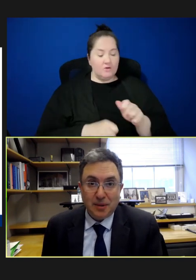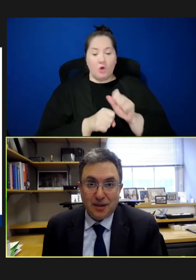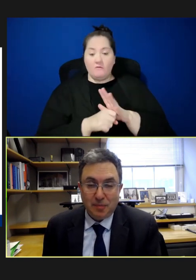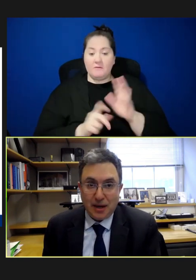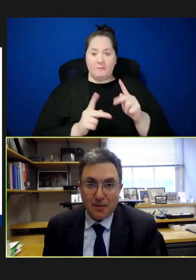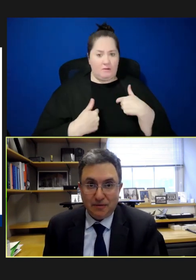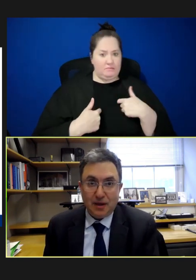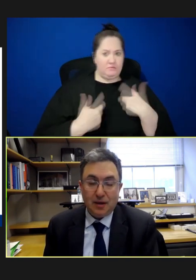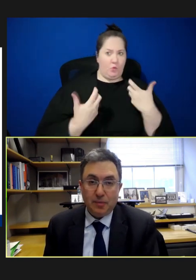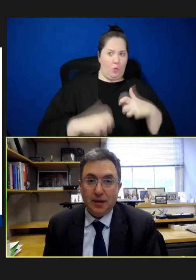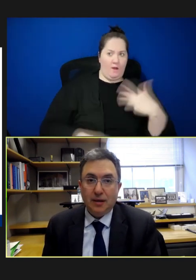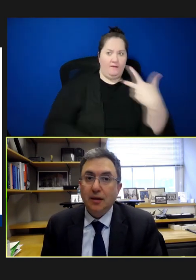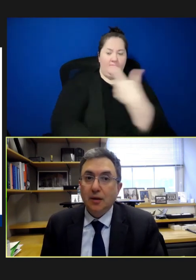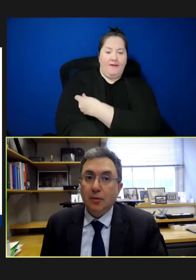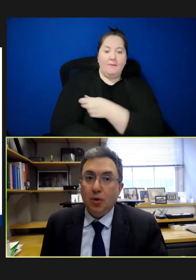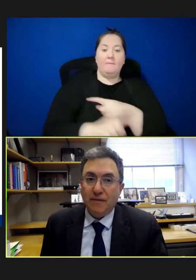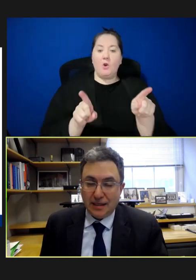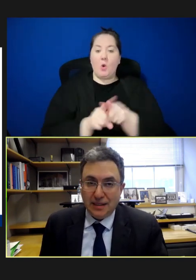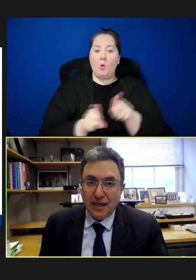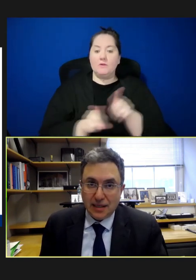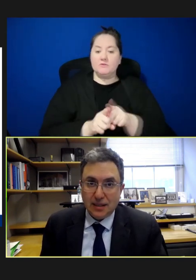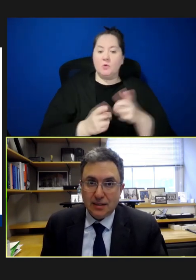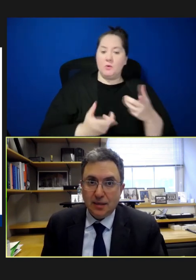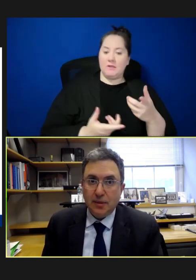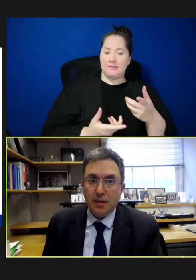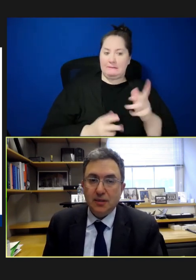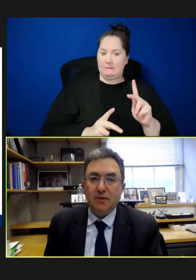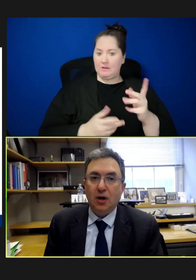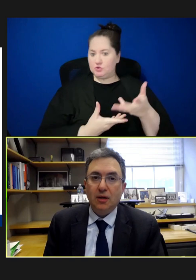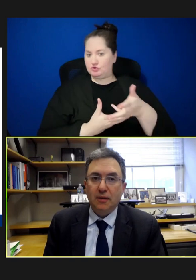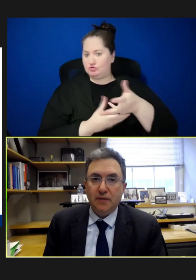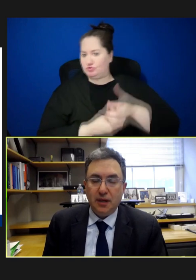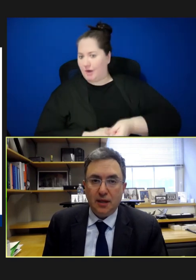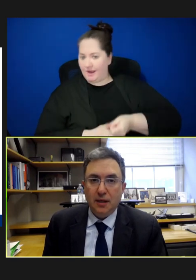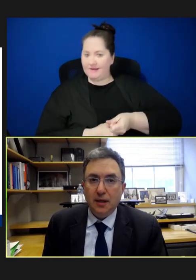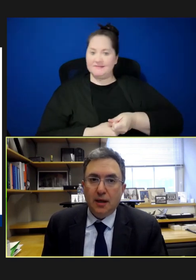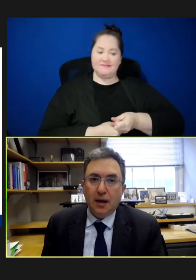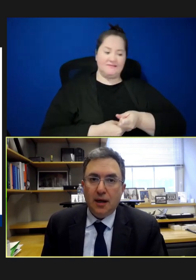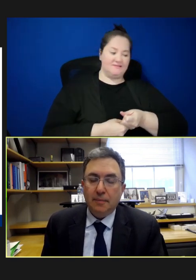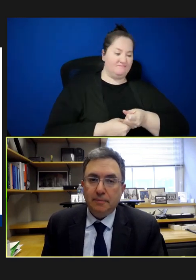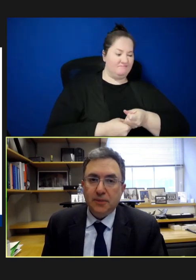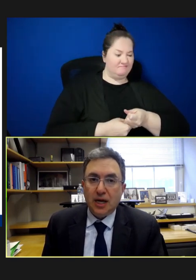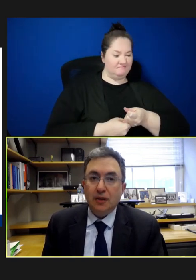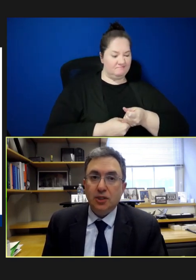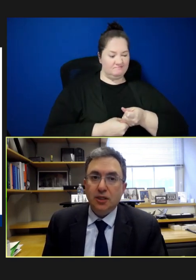but the pandemic fallout being more vaccine hesitancy because of all of the challenges